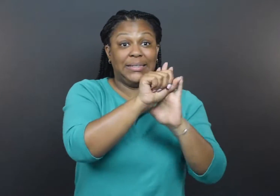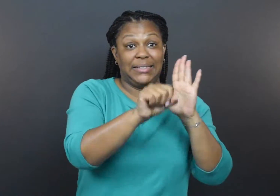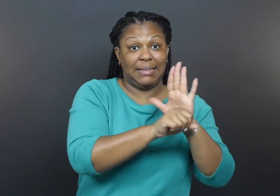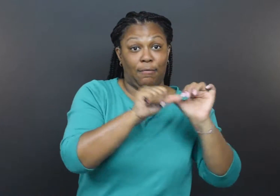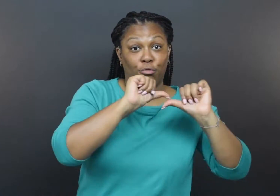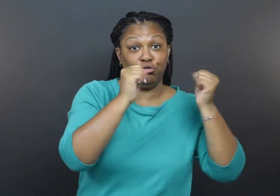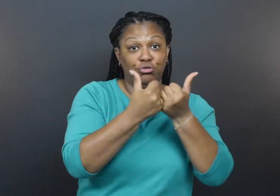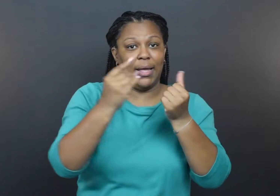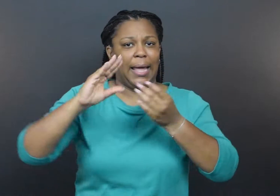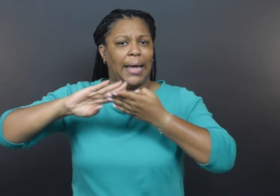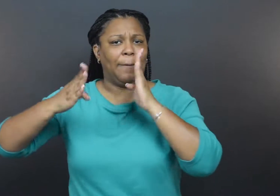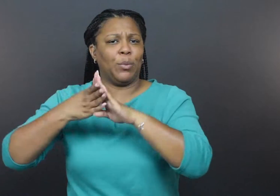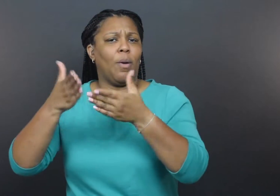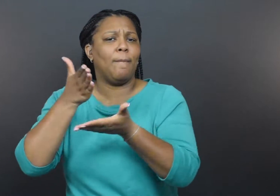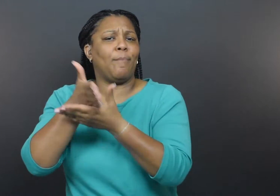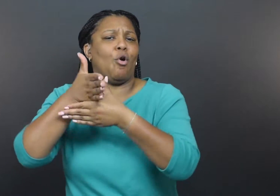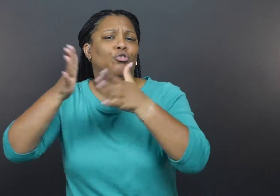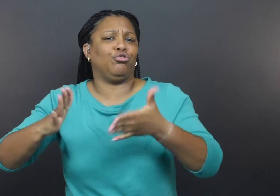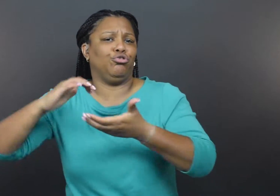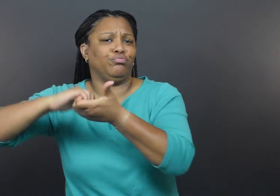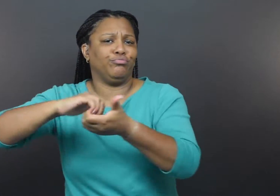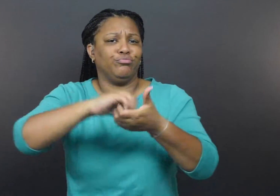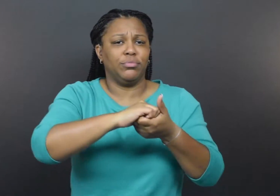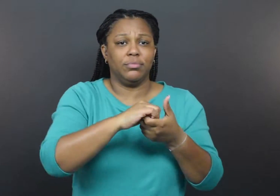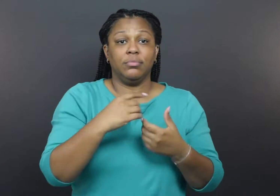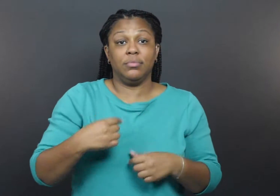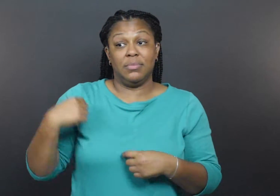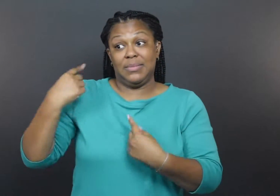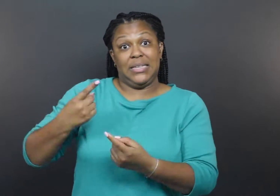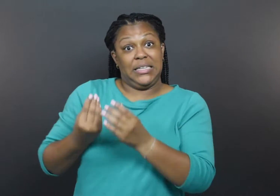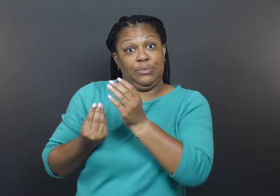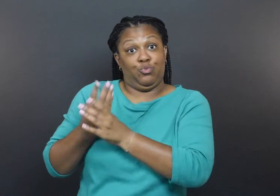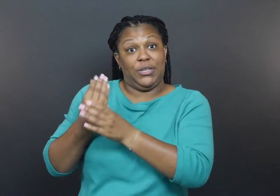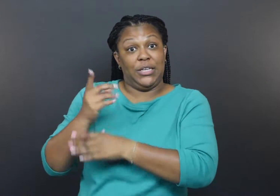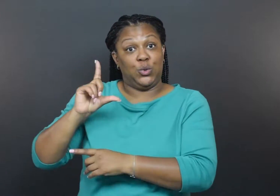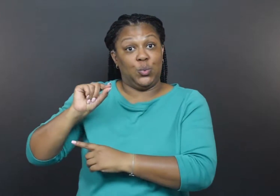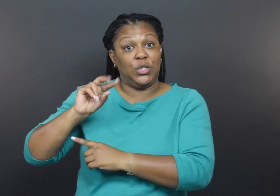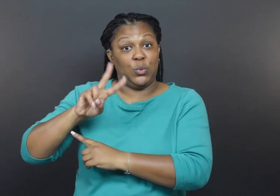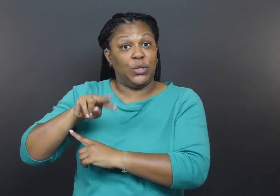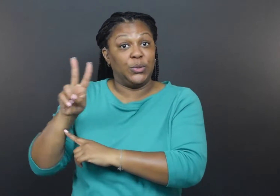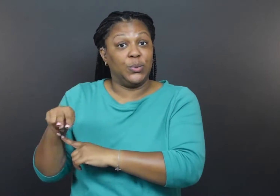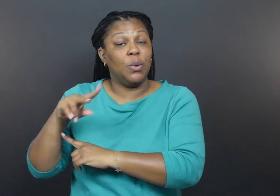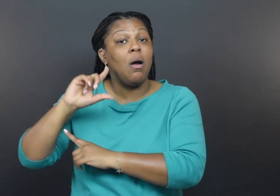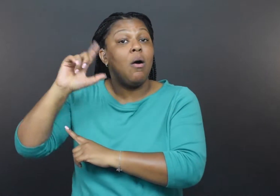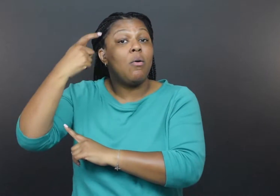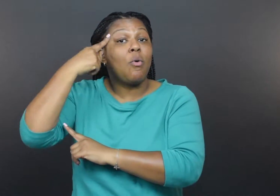one critical need in the disability community – high-quality, free, and accessible masks.